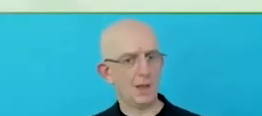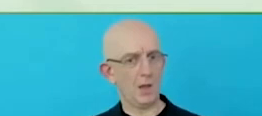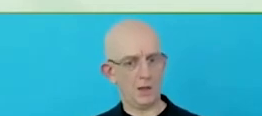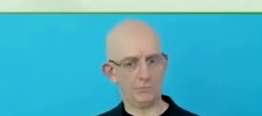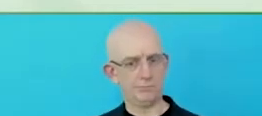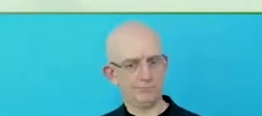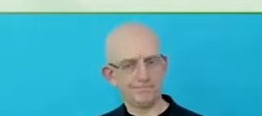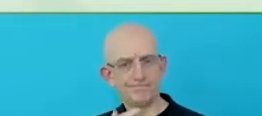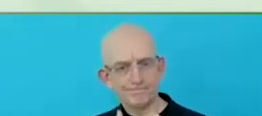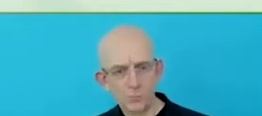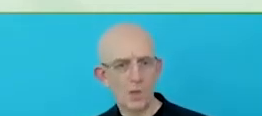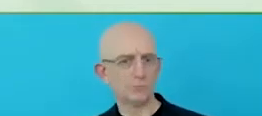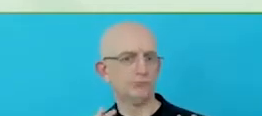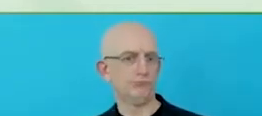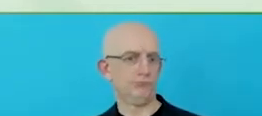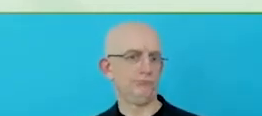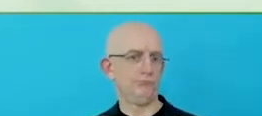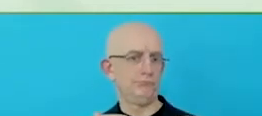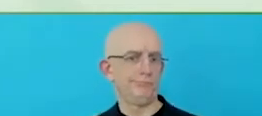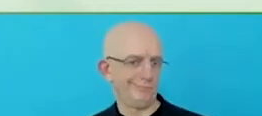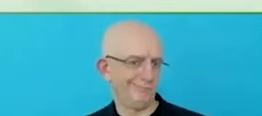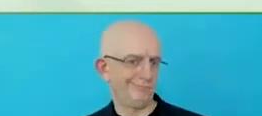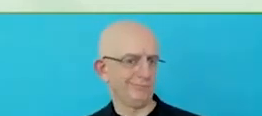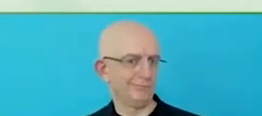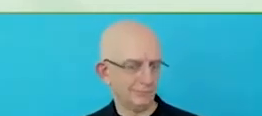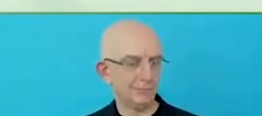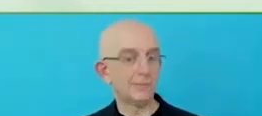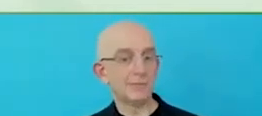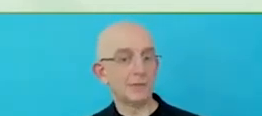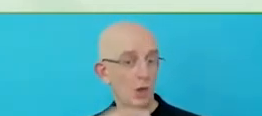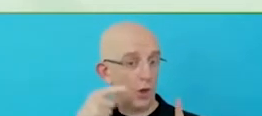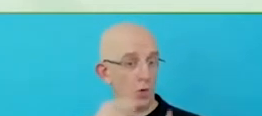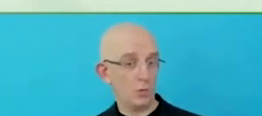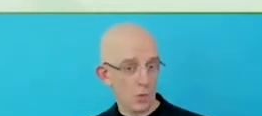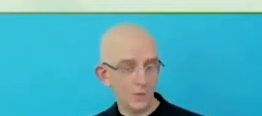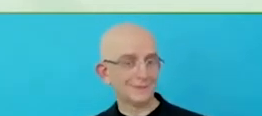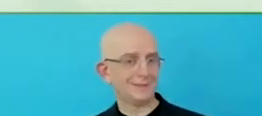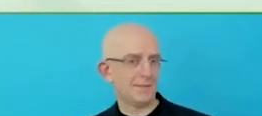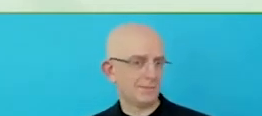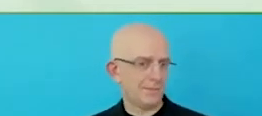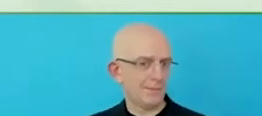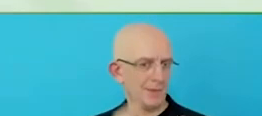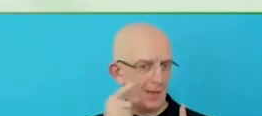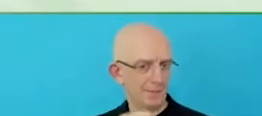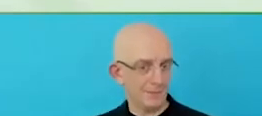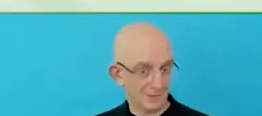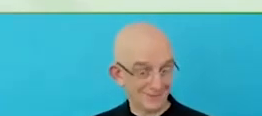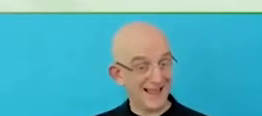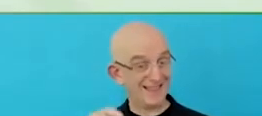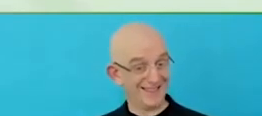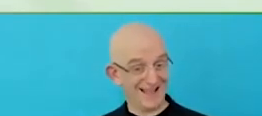While we give them a lot of autonomy and, like I said earlier, there are some that are going right work in the space.